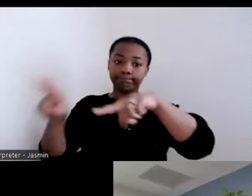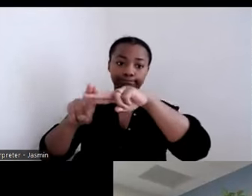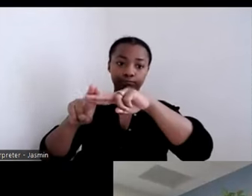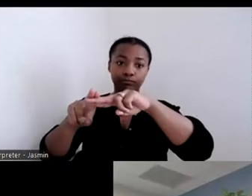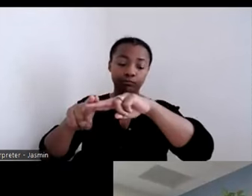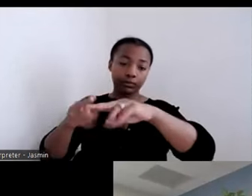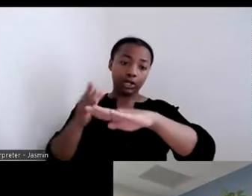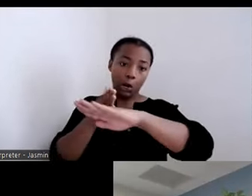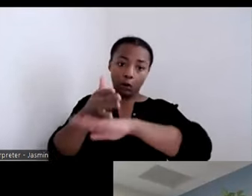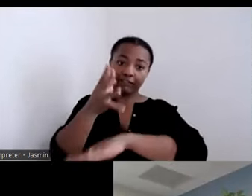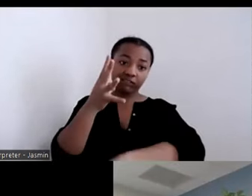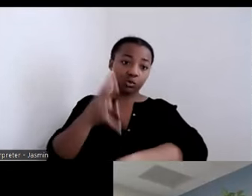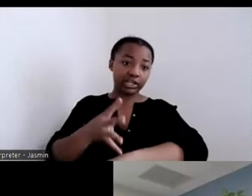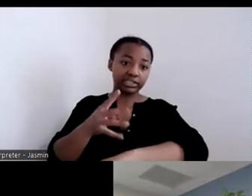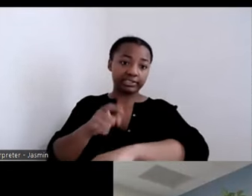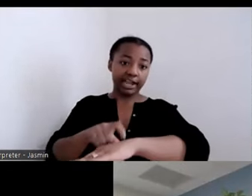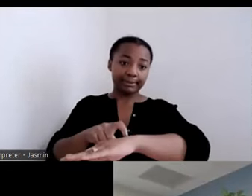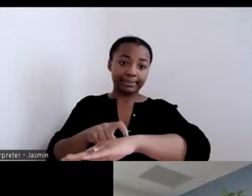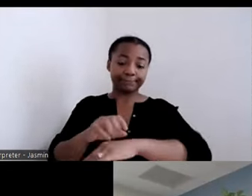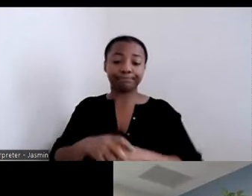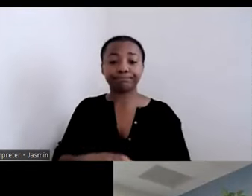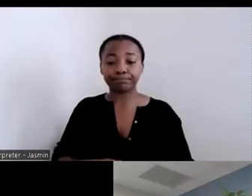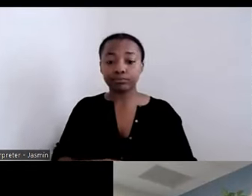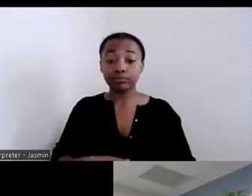have never applied for vouchers for people with disabilities because they couldn't